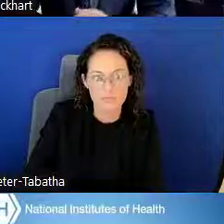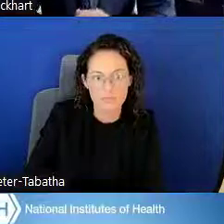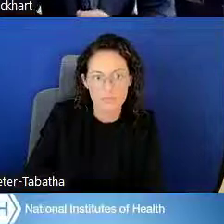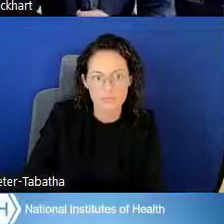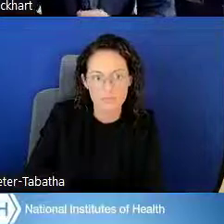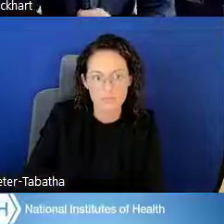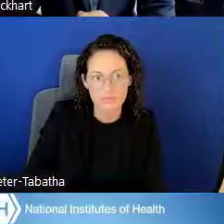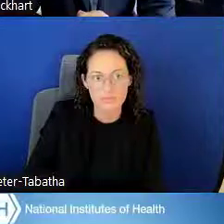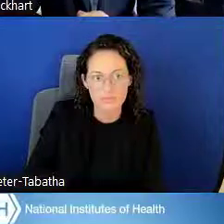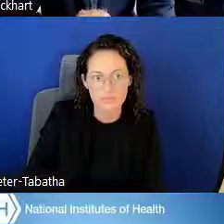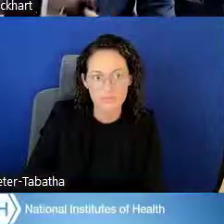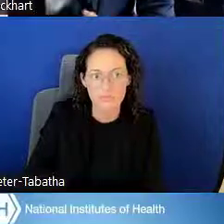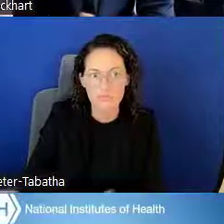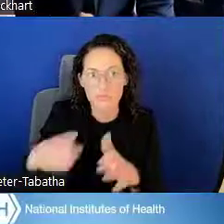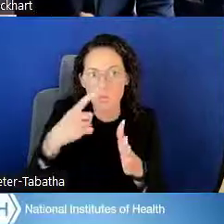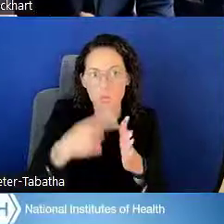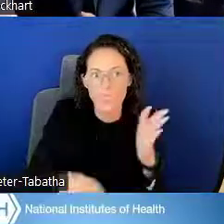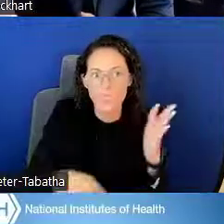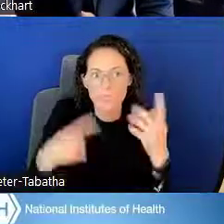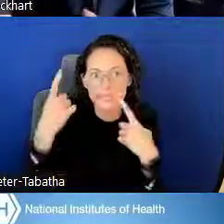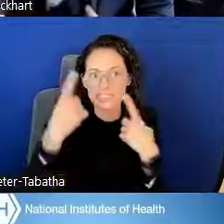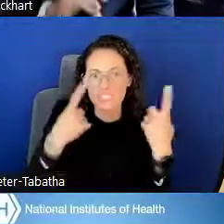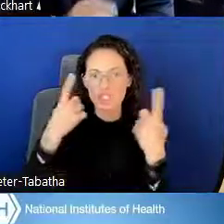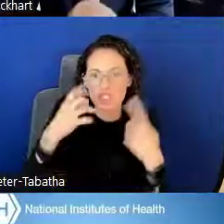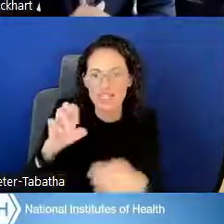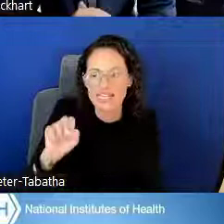So what is considered a slim publication record?